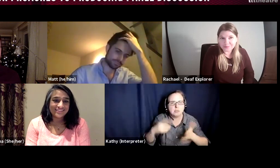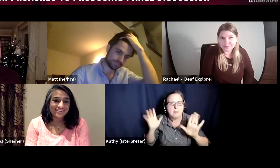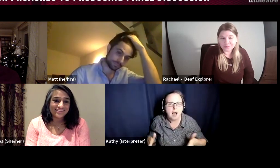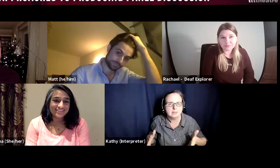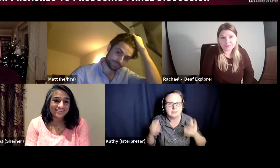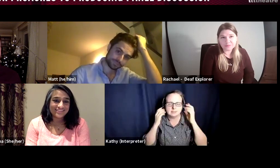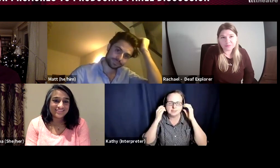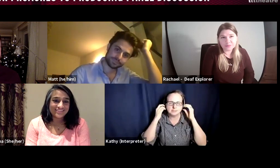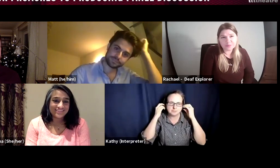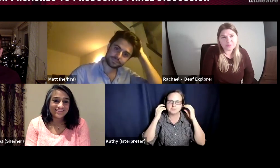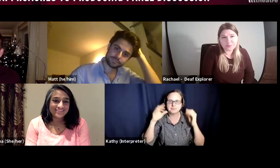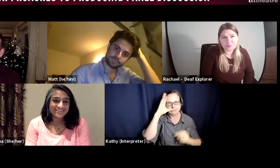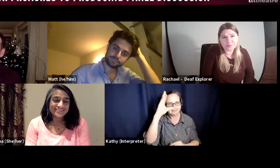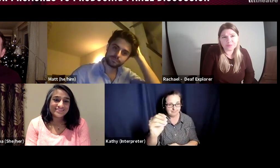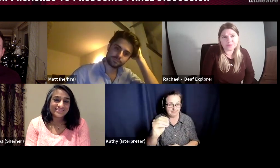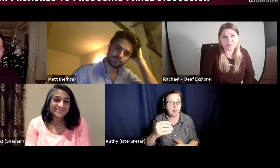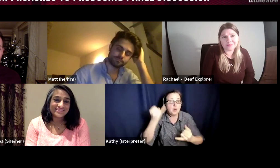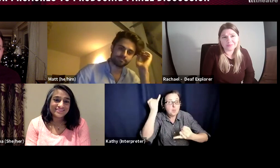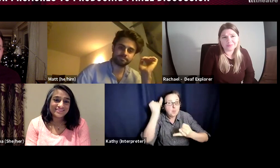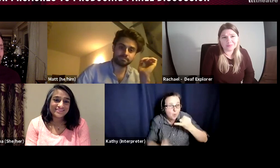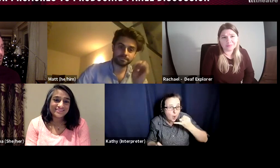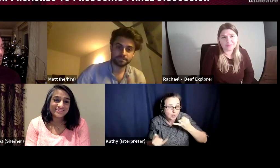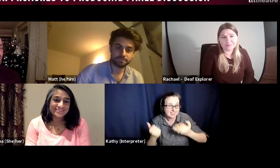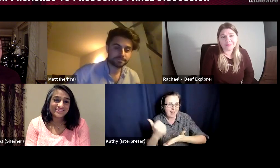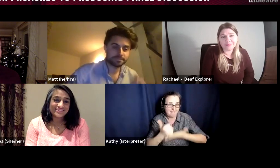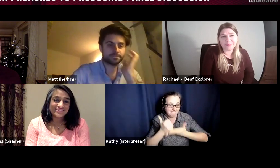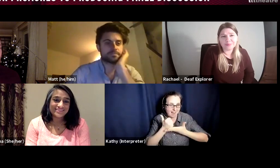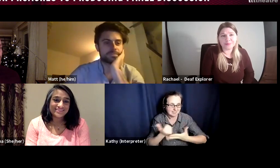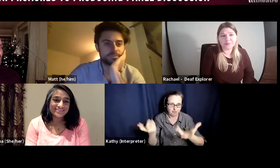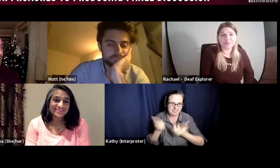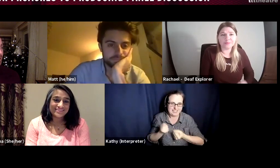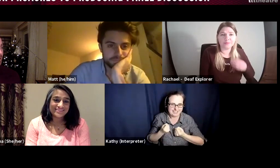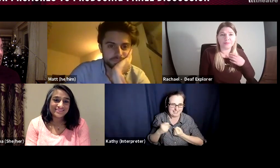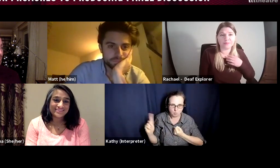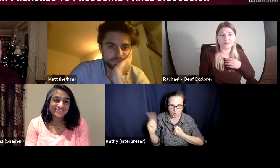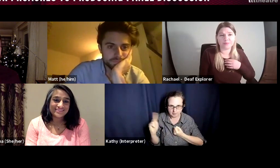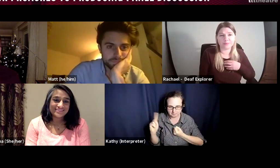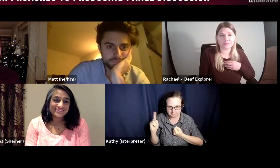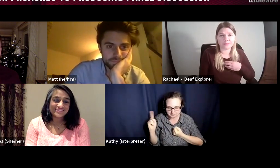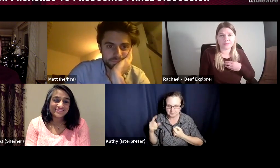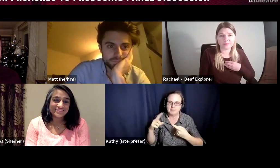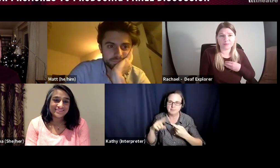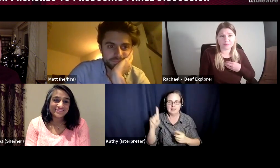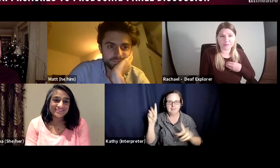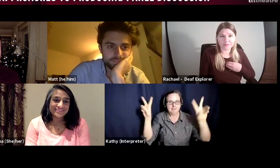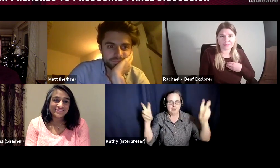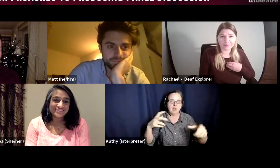I received at one point from a producer was that a producer always needs to be right.